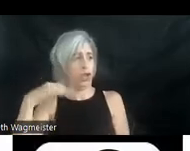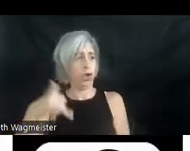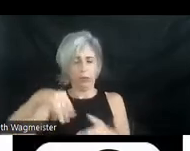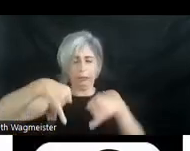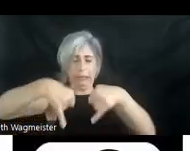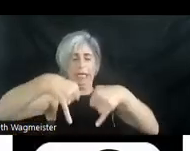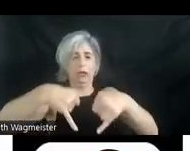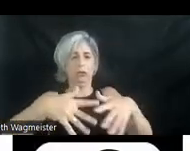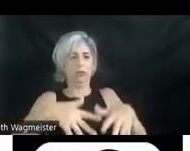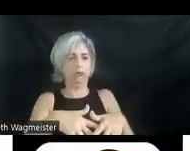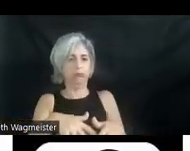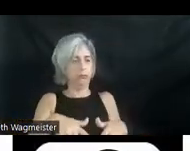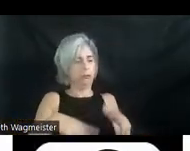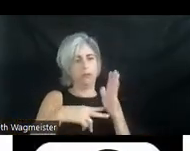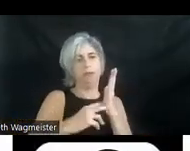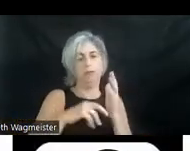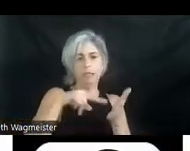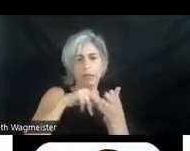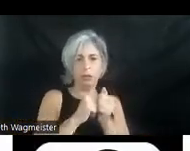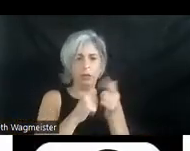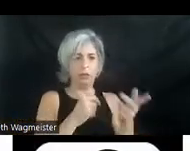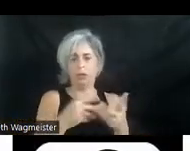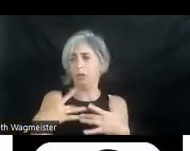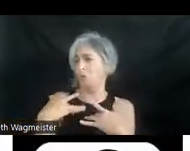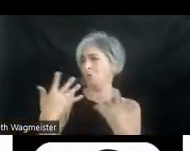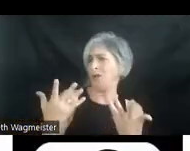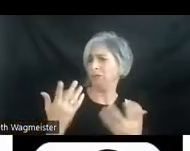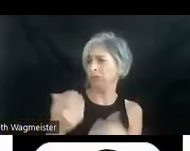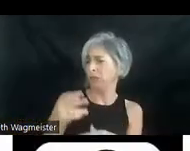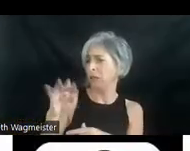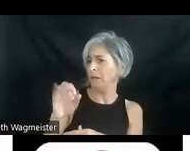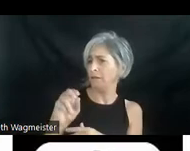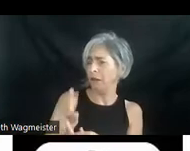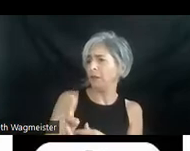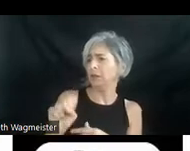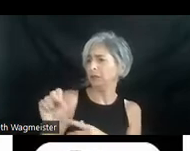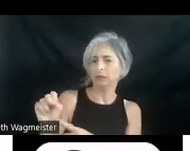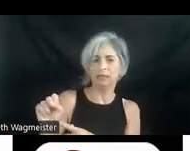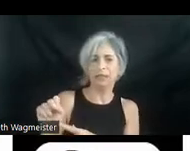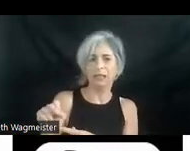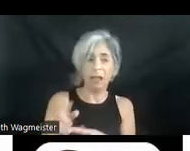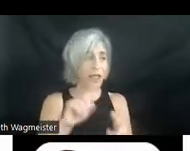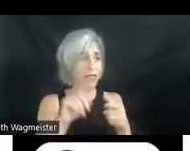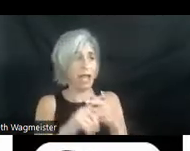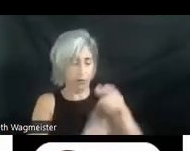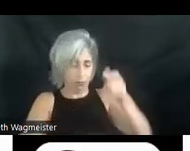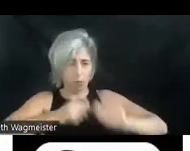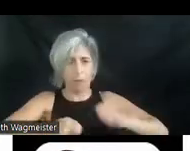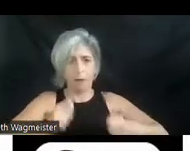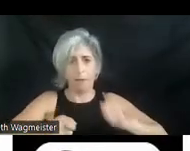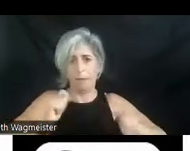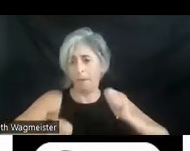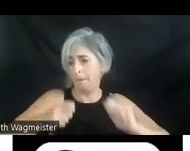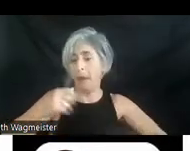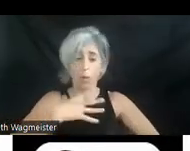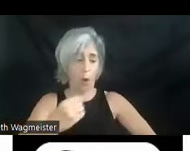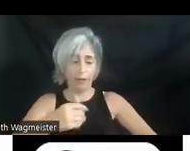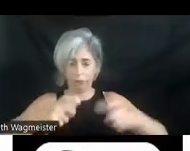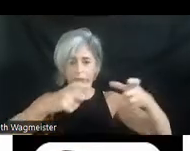As she leans back he feels their stomach. Now, Stevie play as pearly white drum set. At the party